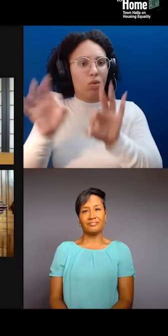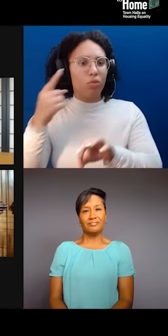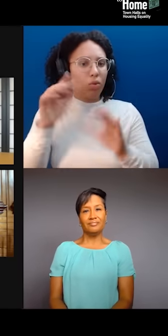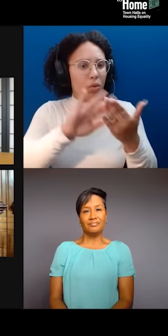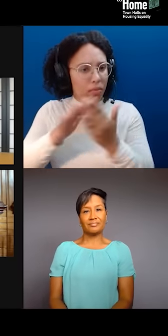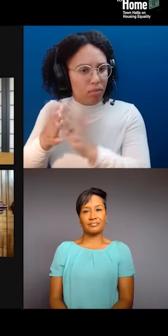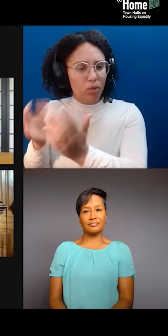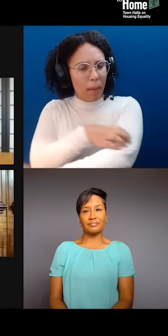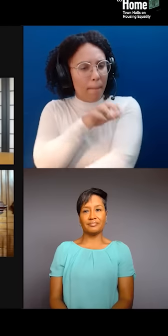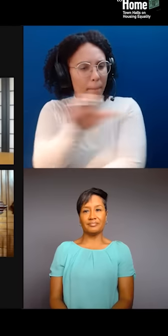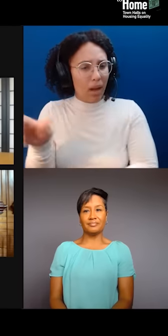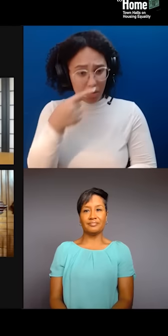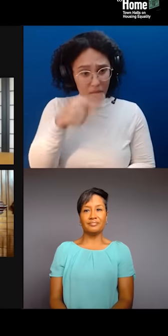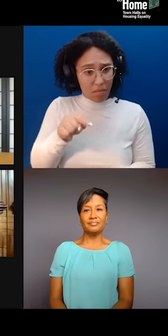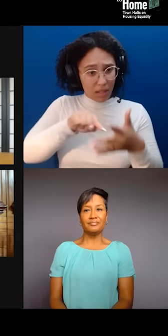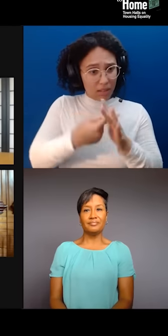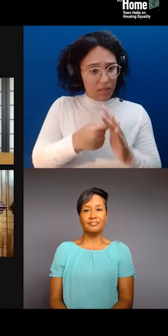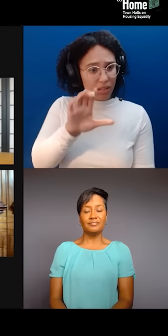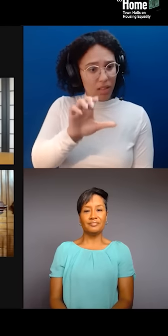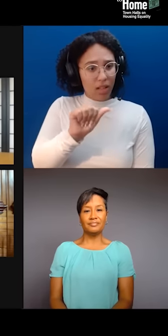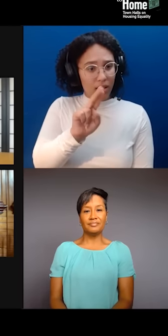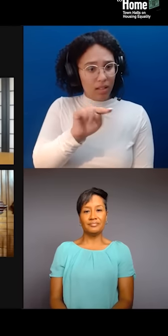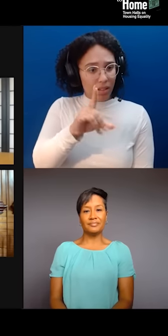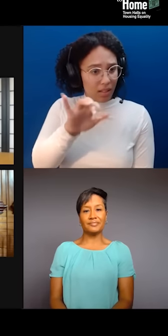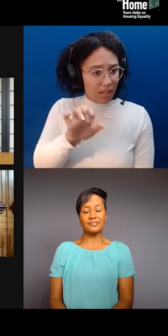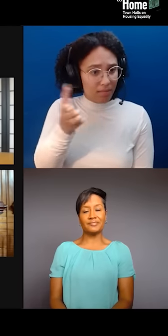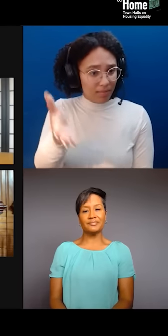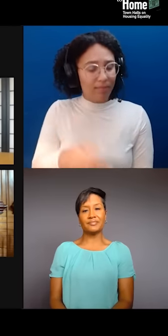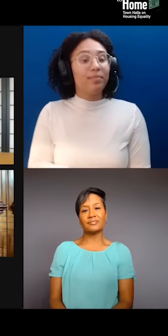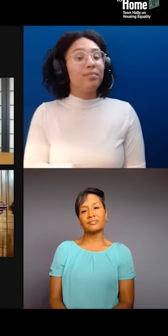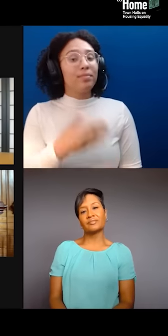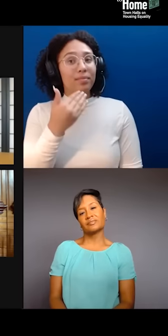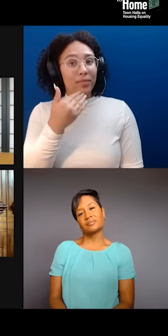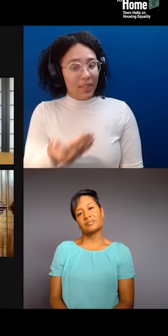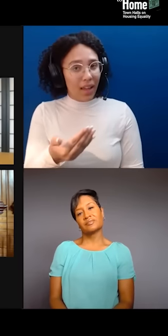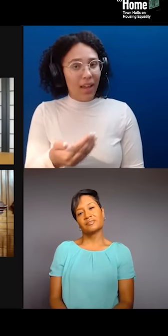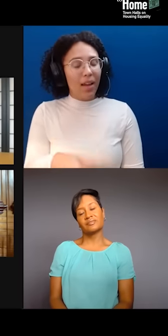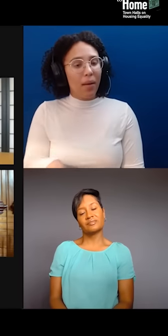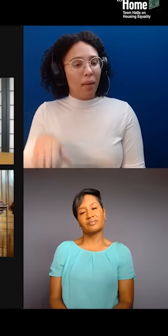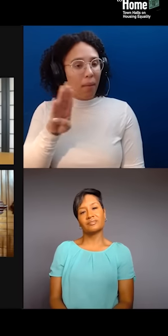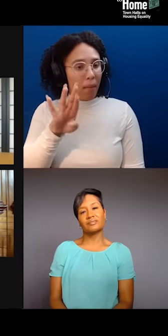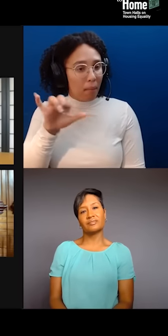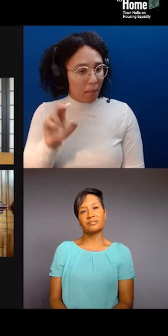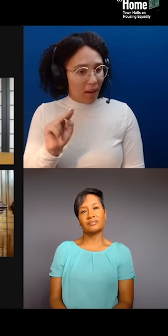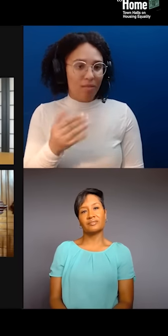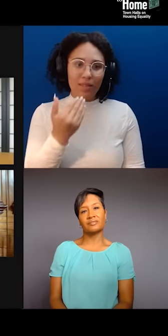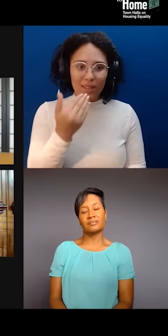Thanks, Brian, and thanks to my colleagues for such invigorating work. From our perspective at Forge,